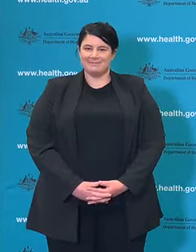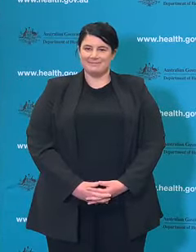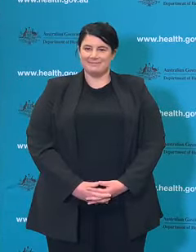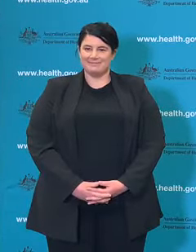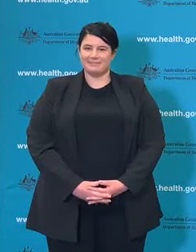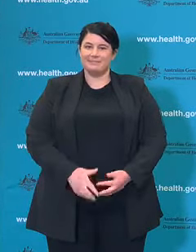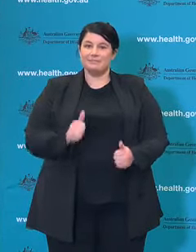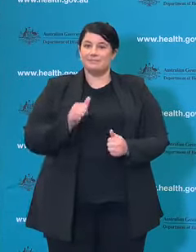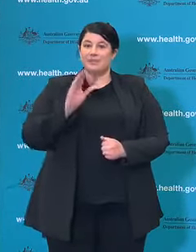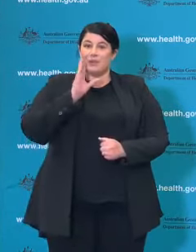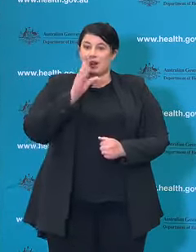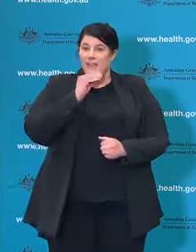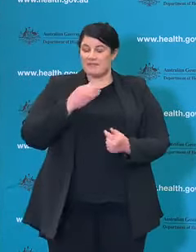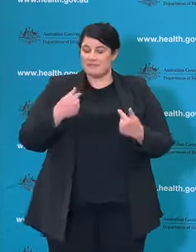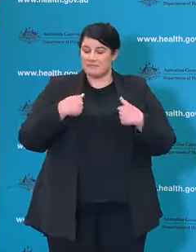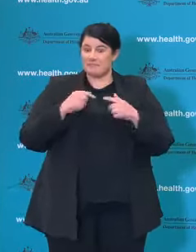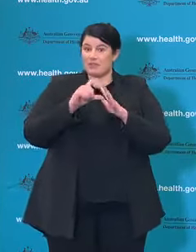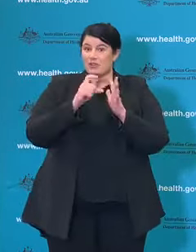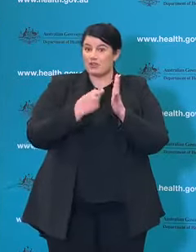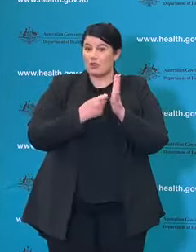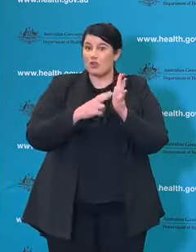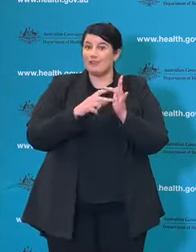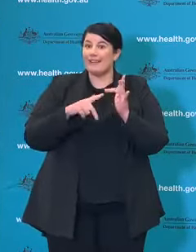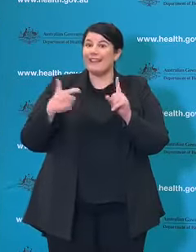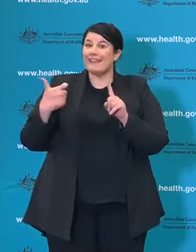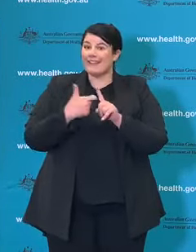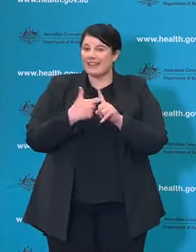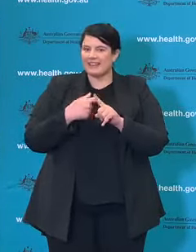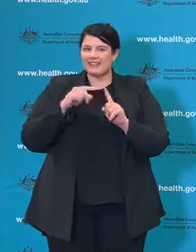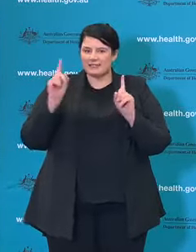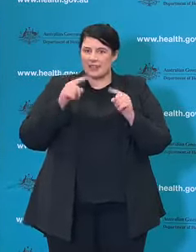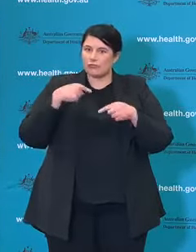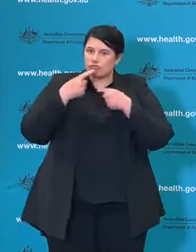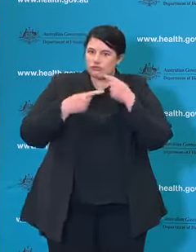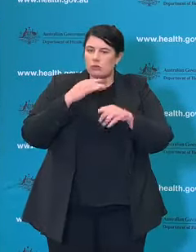Good afternoon. Dr Nick Coatsworth with today's update on Coronavirus disease